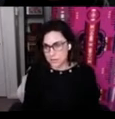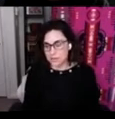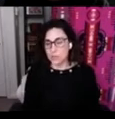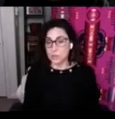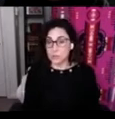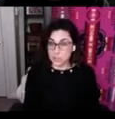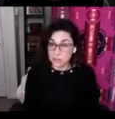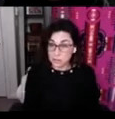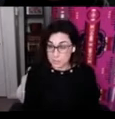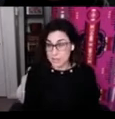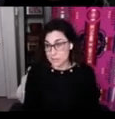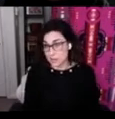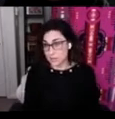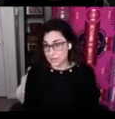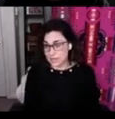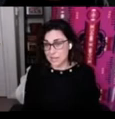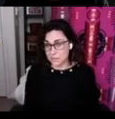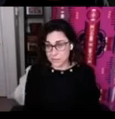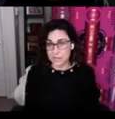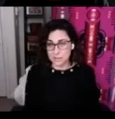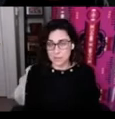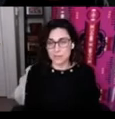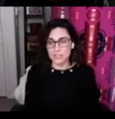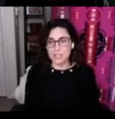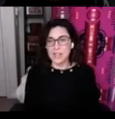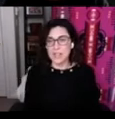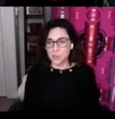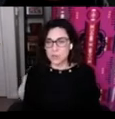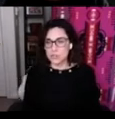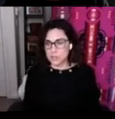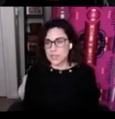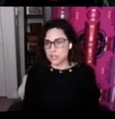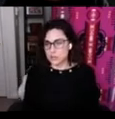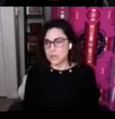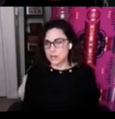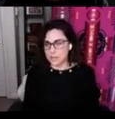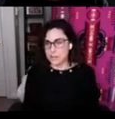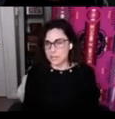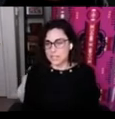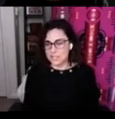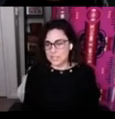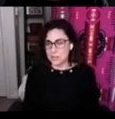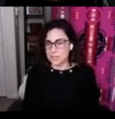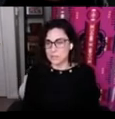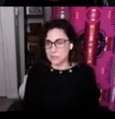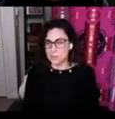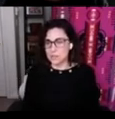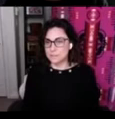or return to being speakers in the case of latent speakers in order to really ensure that our languages continue into the future